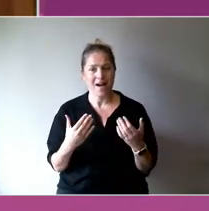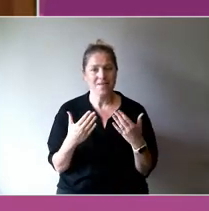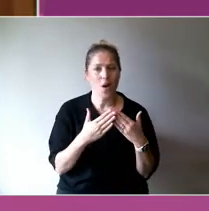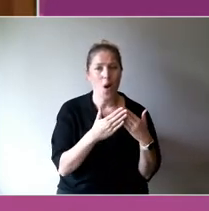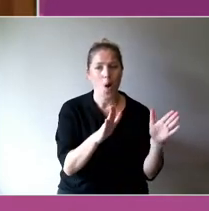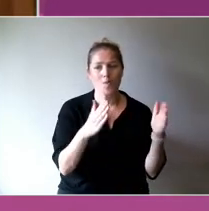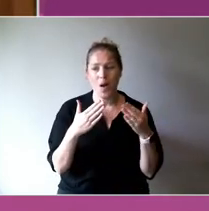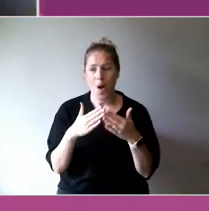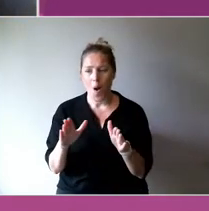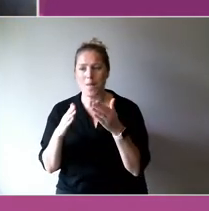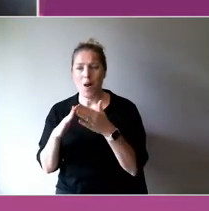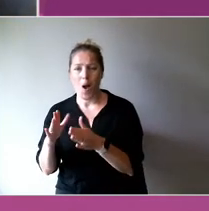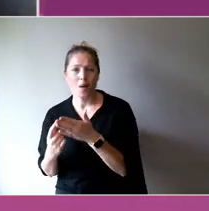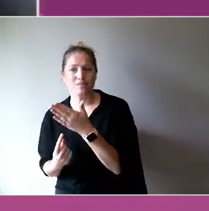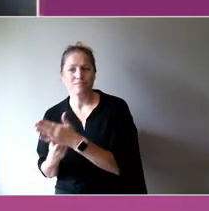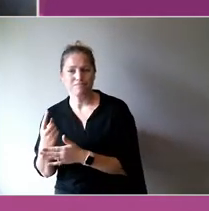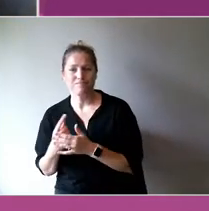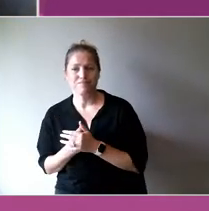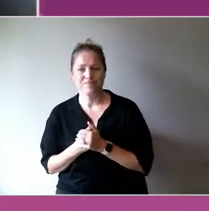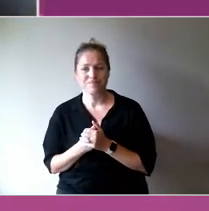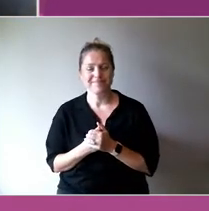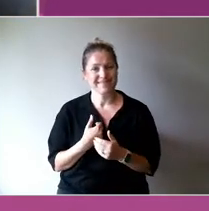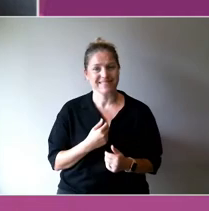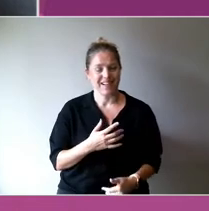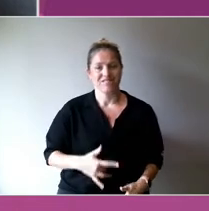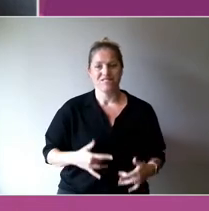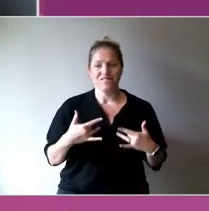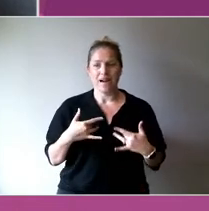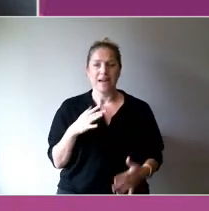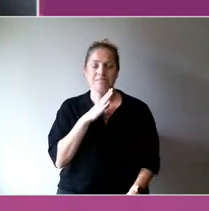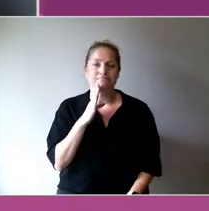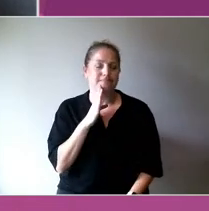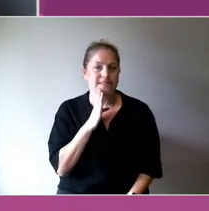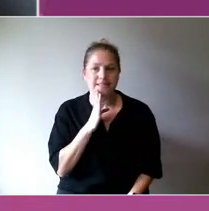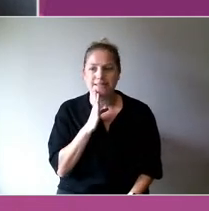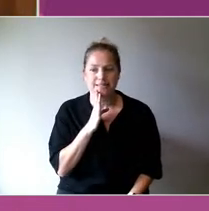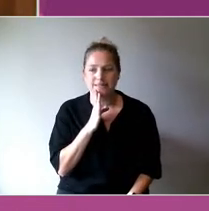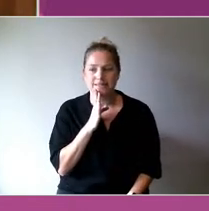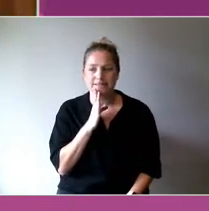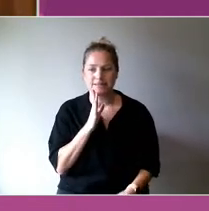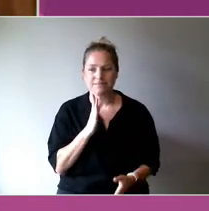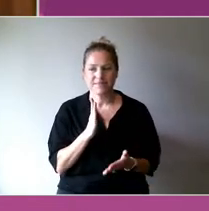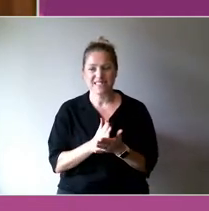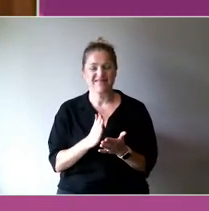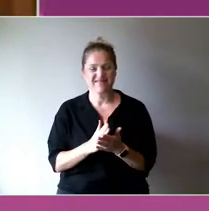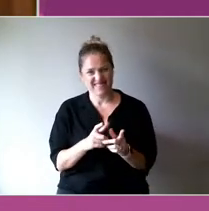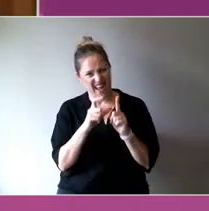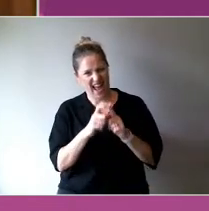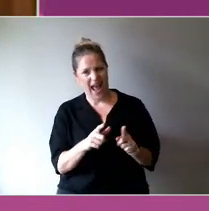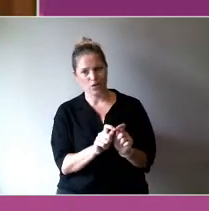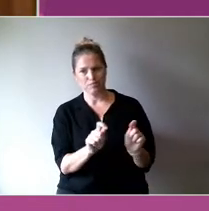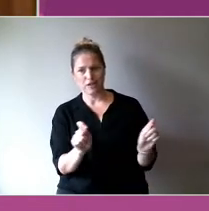You can feel that absence of what has been missing. But it's not a thing we measure right now.